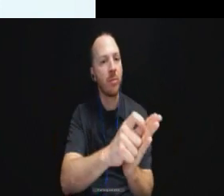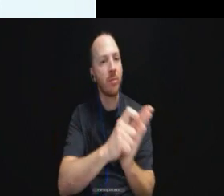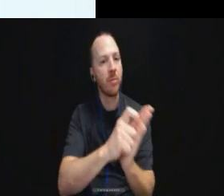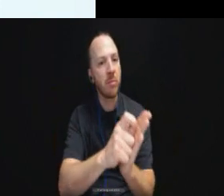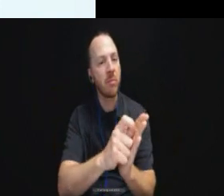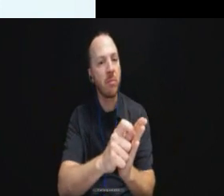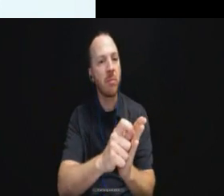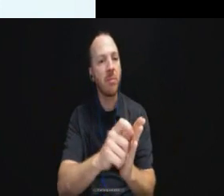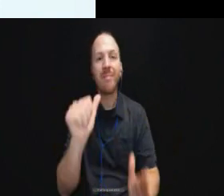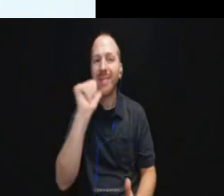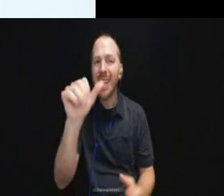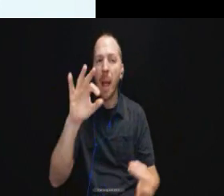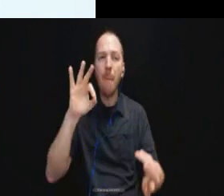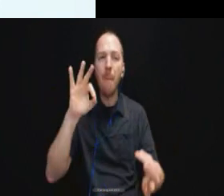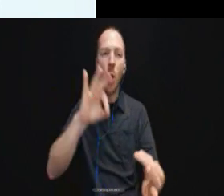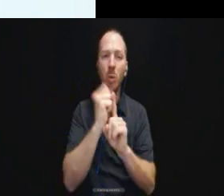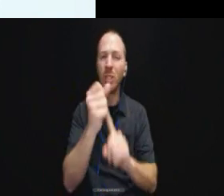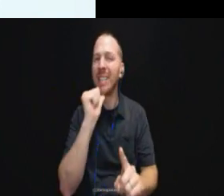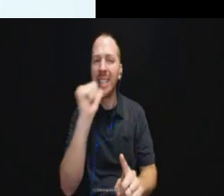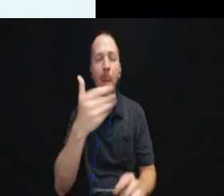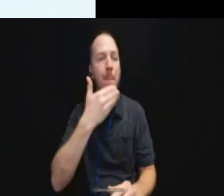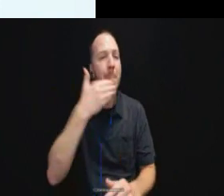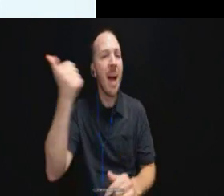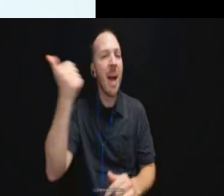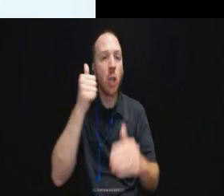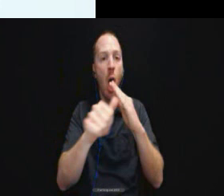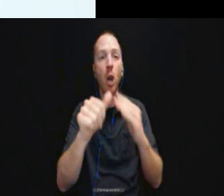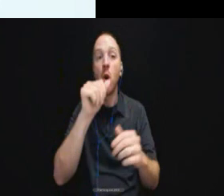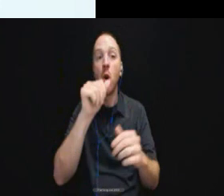That's not the ideal situation. That's not what you are going to do under normal circumstances.